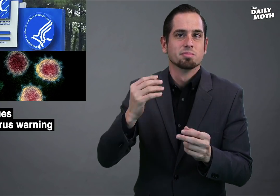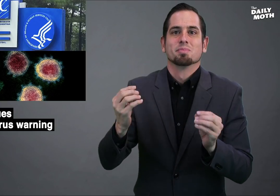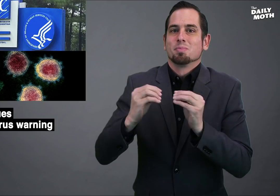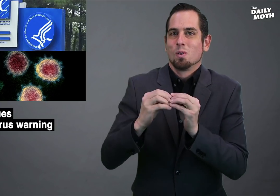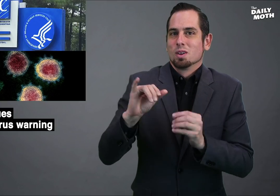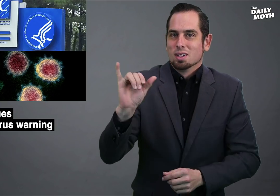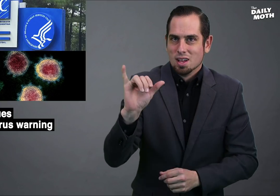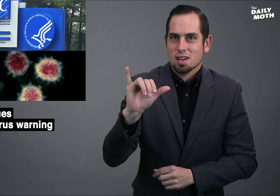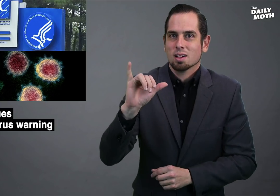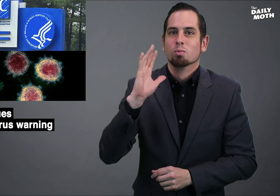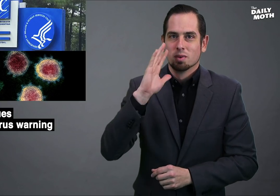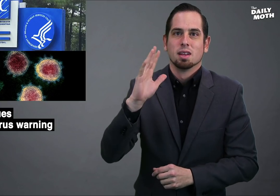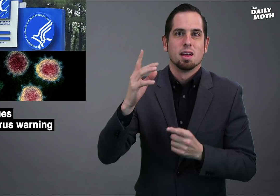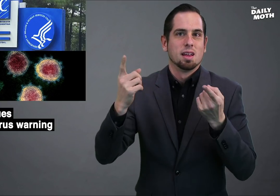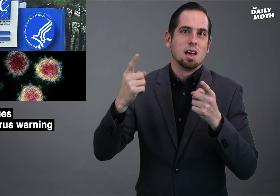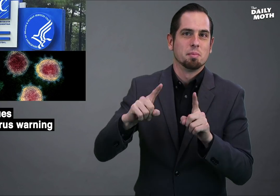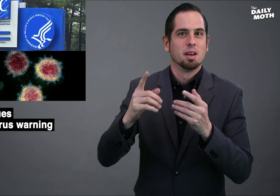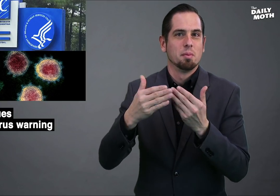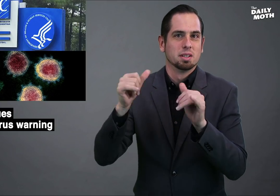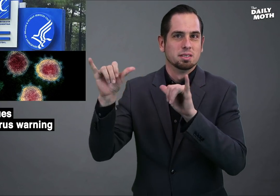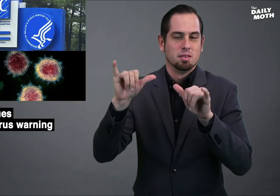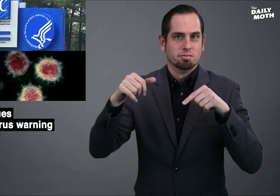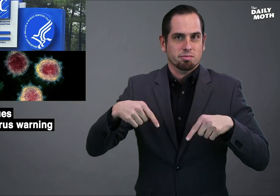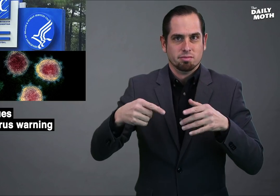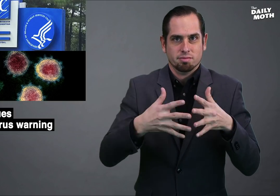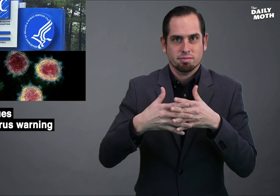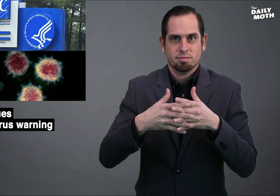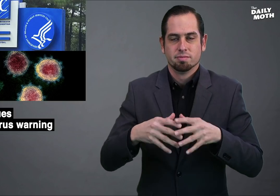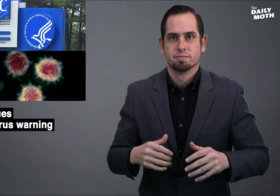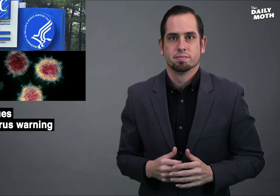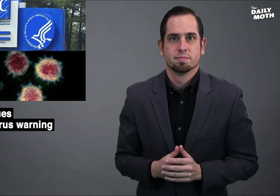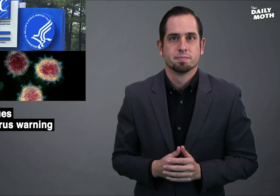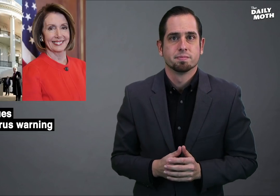it is likely that we'll face something similar here.